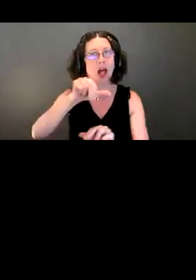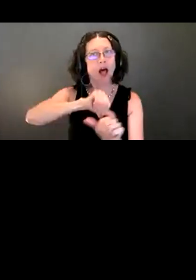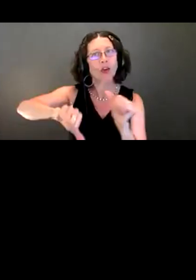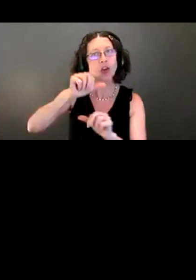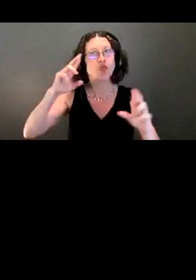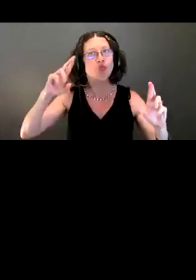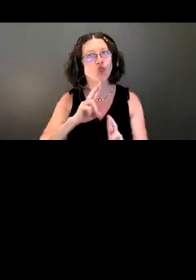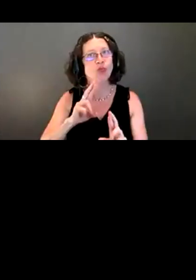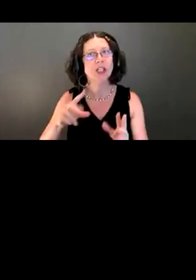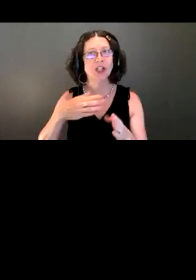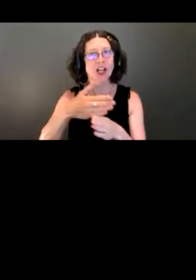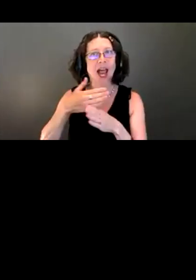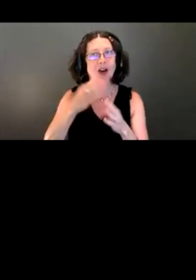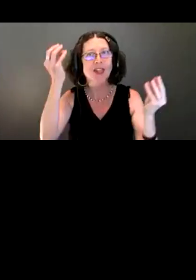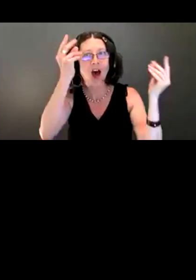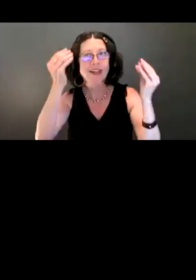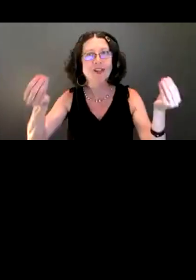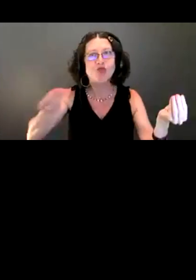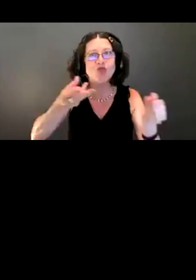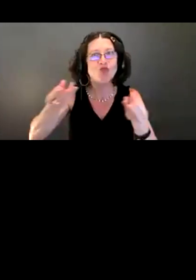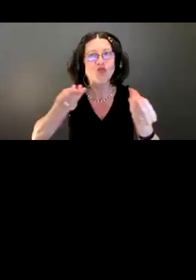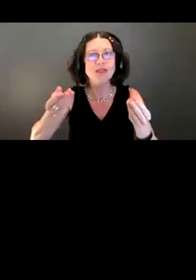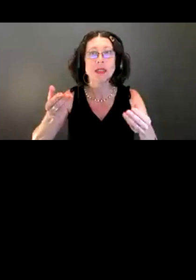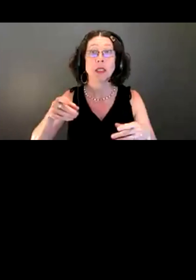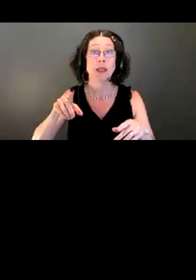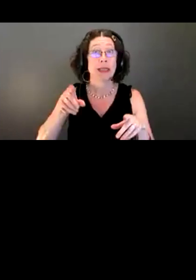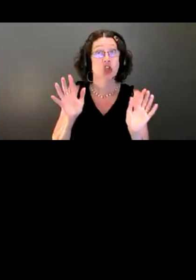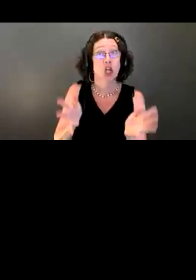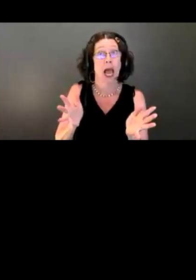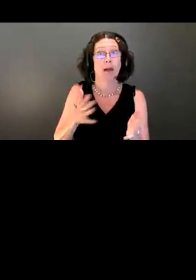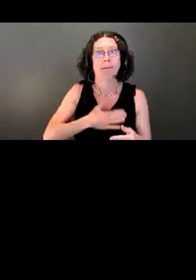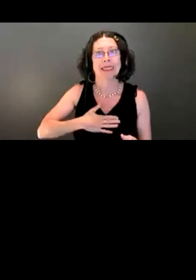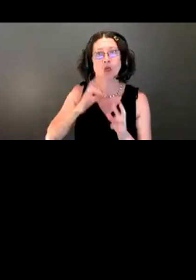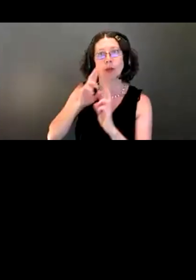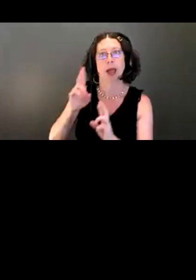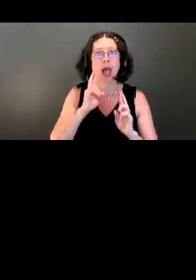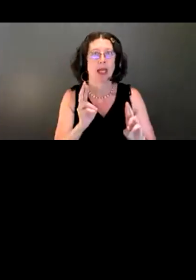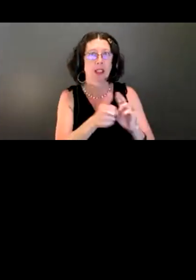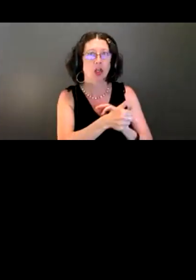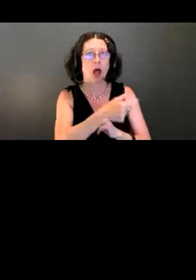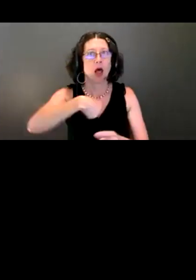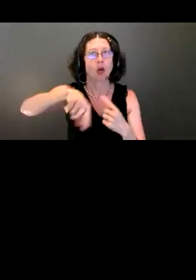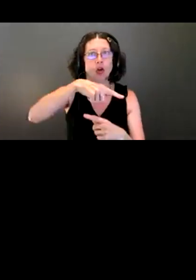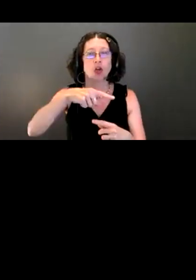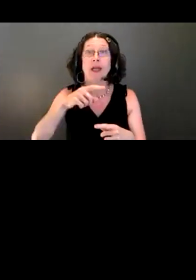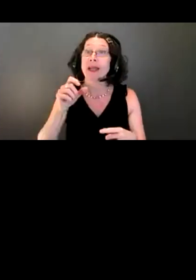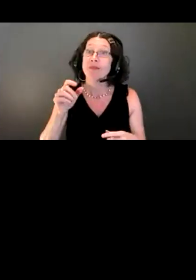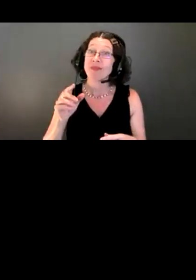Please respect others in the chat and when giving verbal comments. Anyone that uses abusive or harmful language or actions will